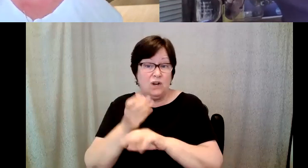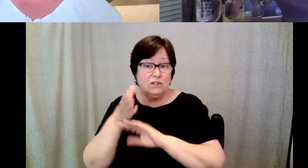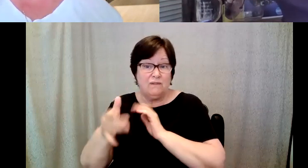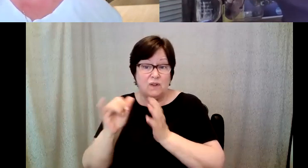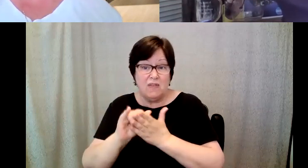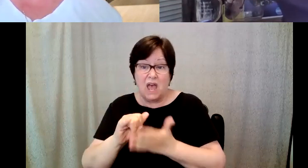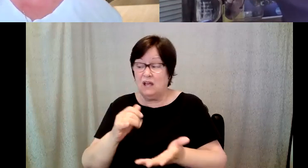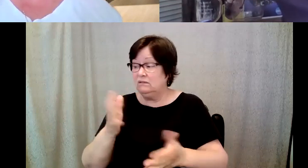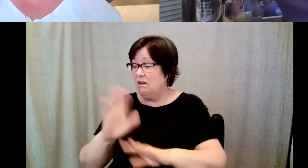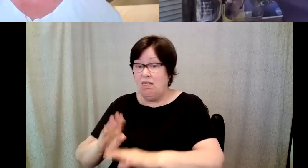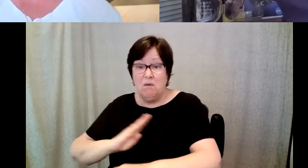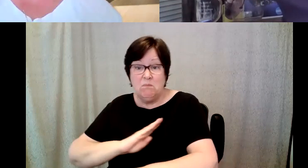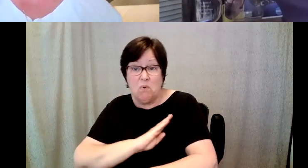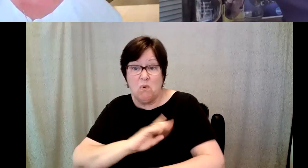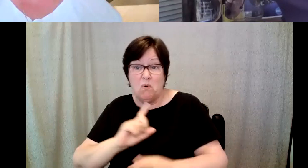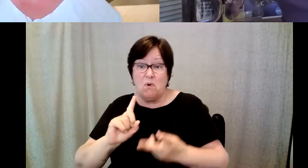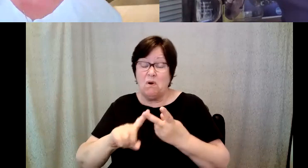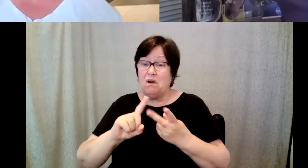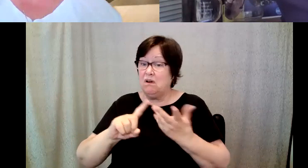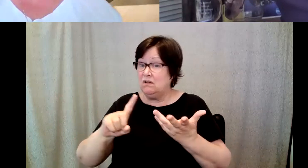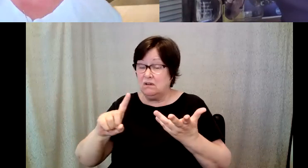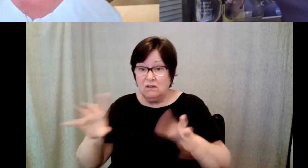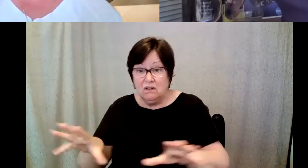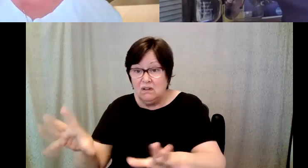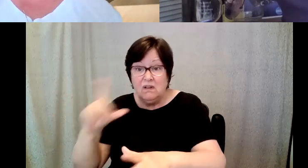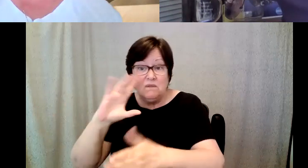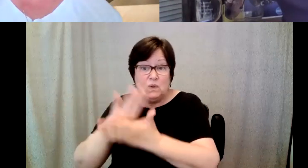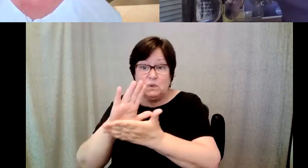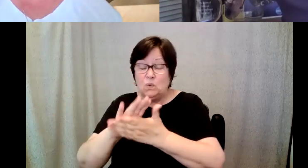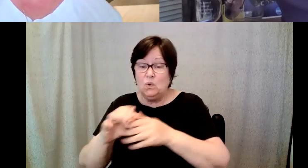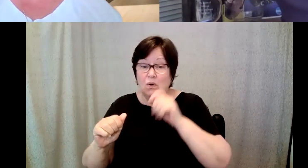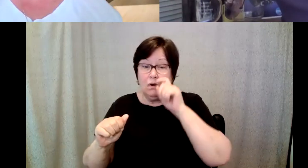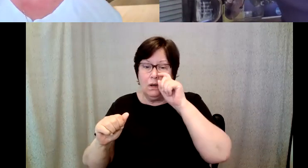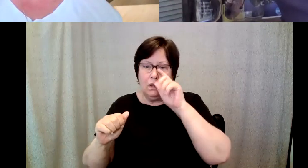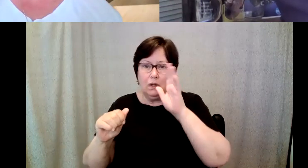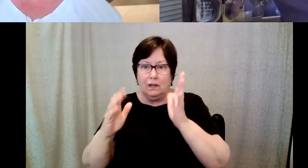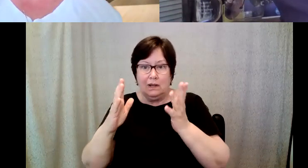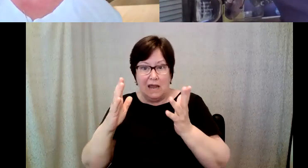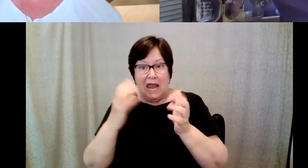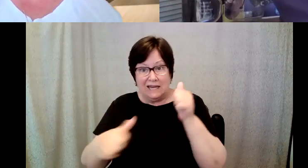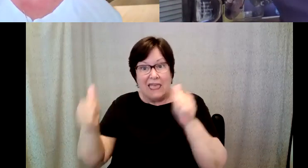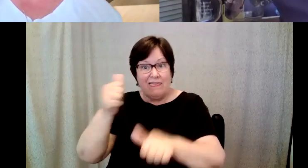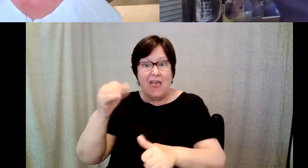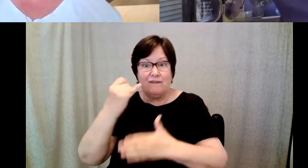been an incorporated for the school. D. Major Cohen: And having been the head of the art department, I decided to leave, but